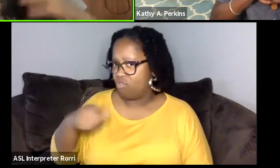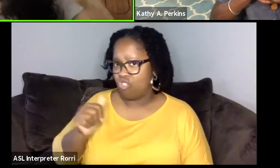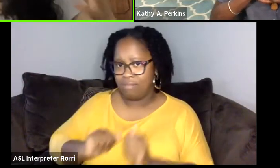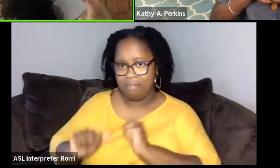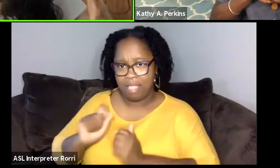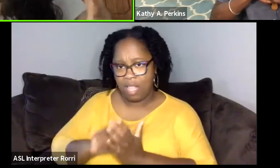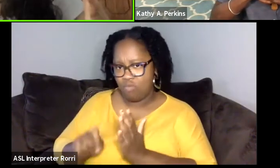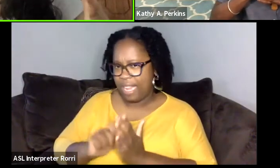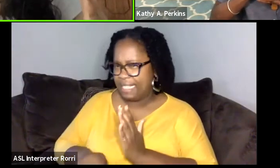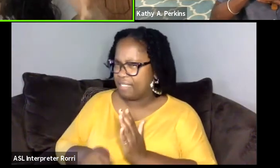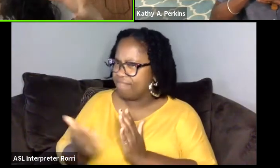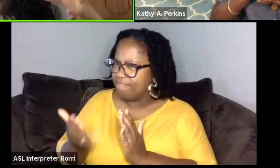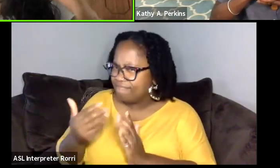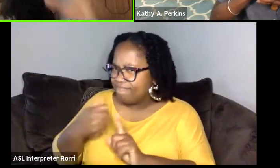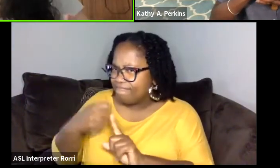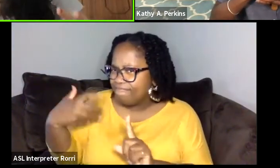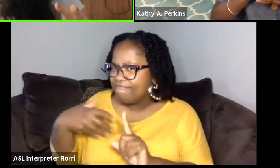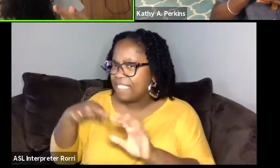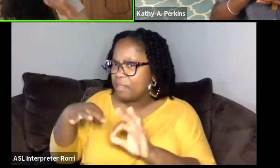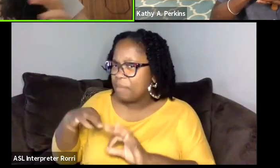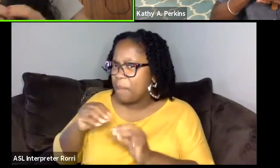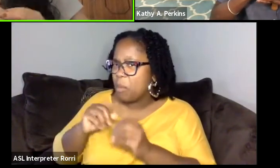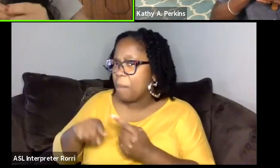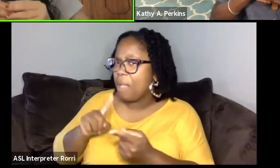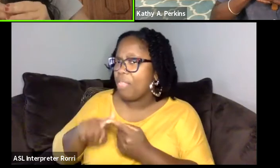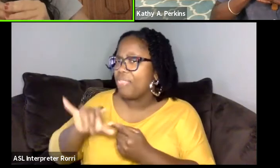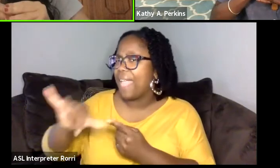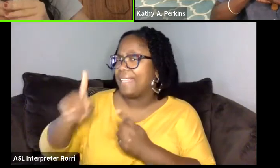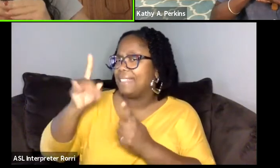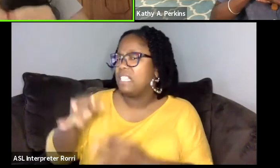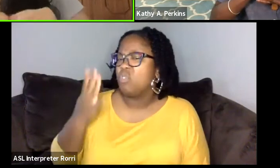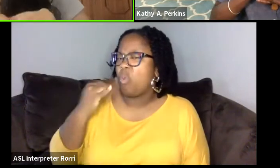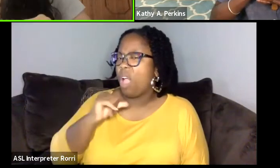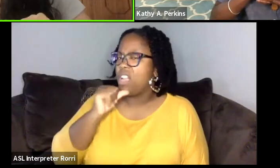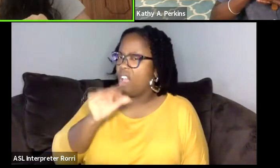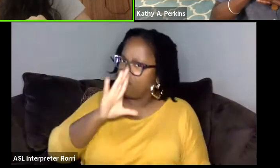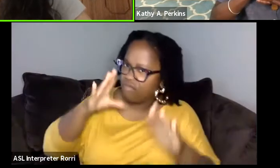Could you speak a little bit more about that decision? Why wasn't it specifically playwrights?